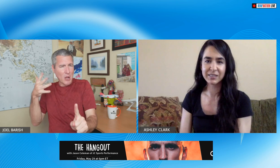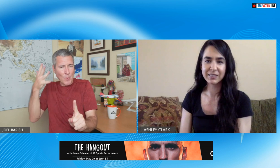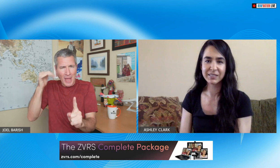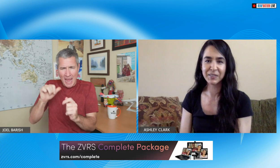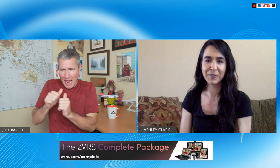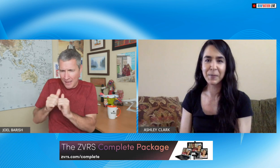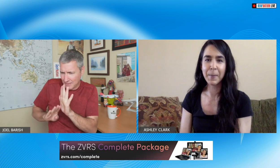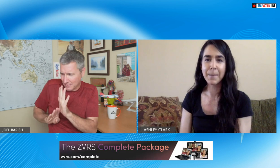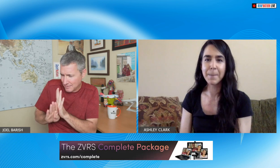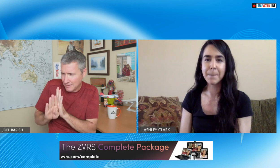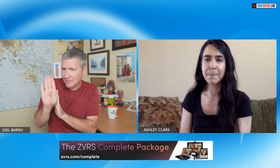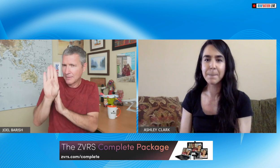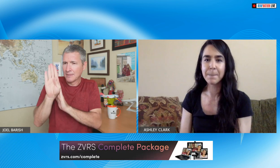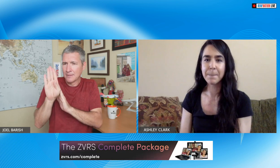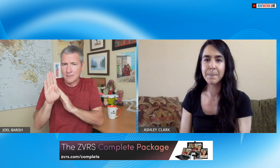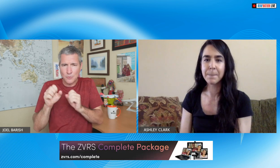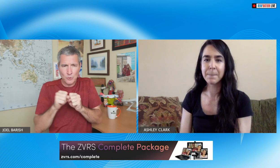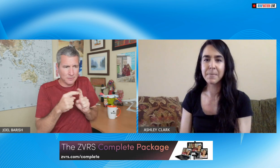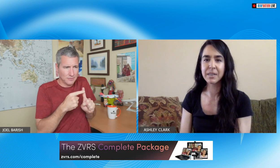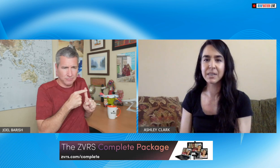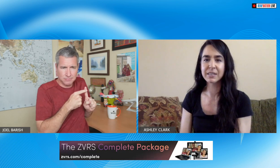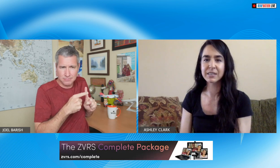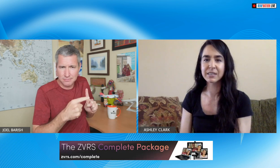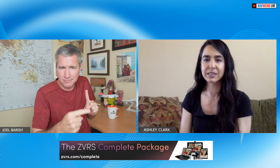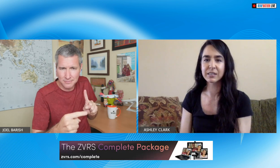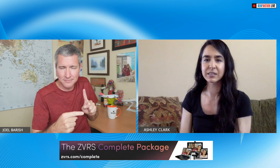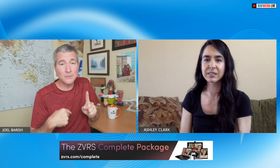I'm really looking forward to have this conversation with you and how how you've